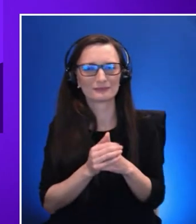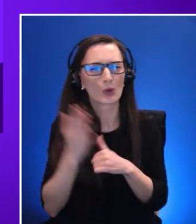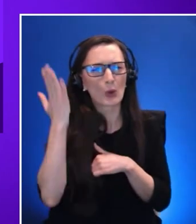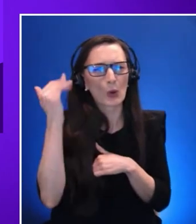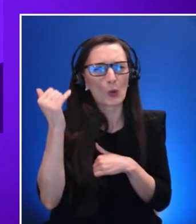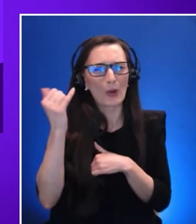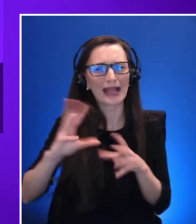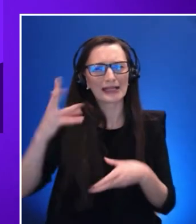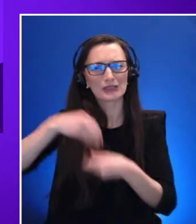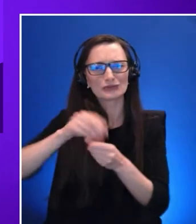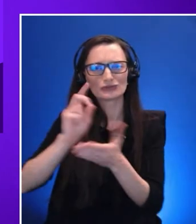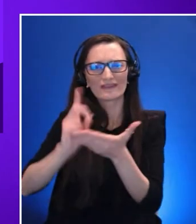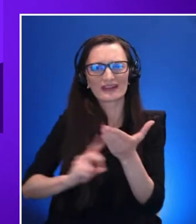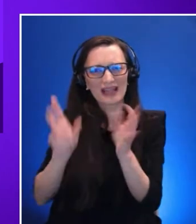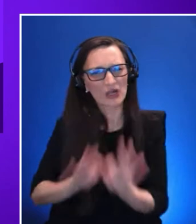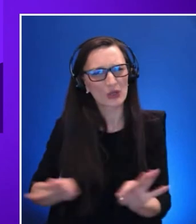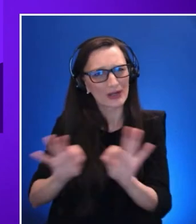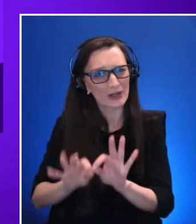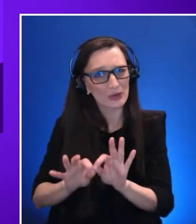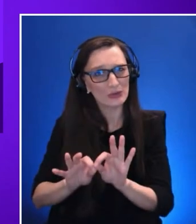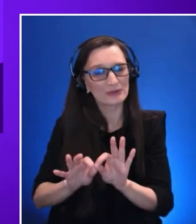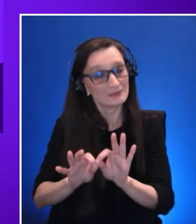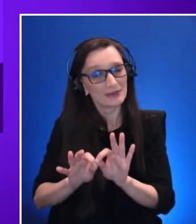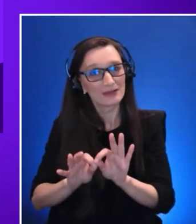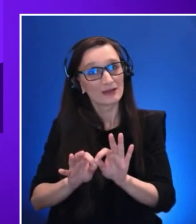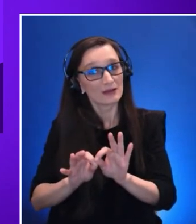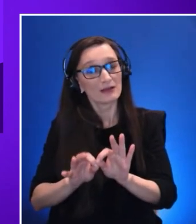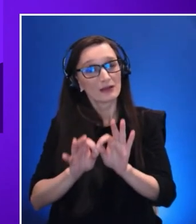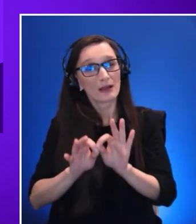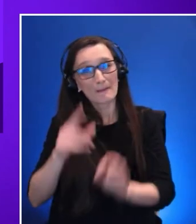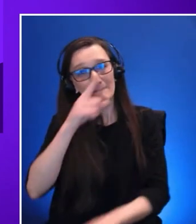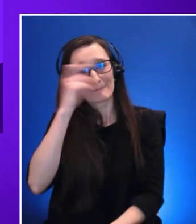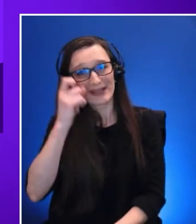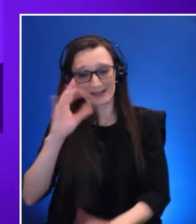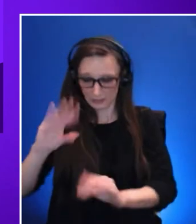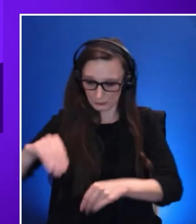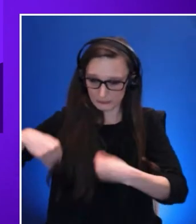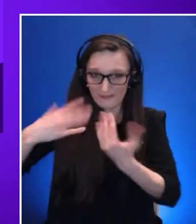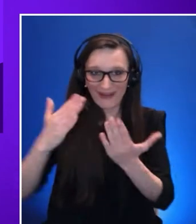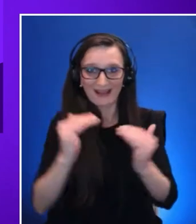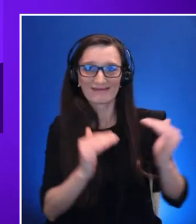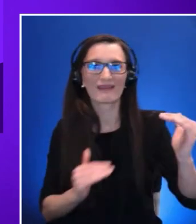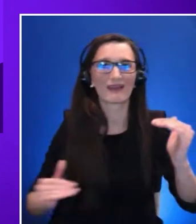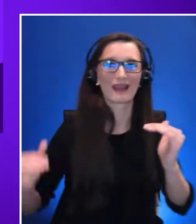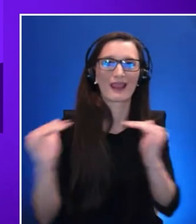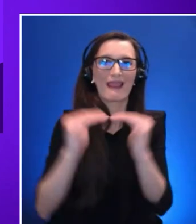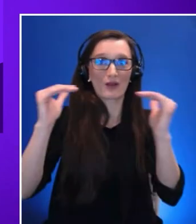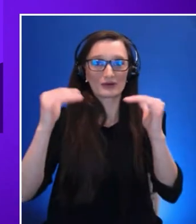It's critical because it provides equitable, inclusive, and accessible experiences to everyone